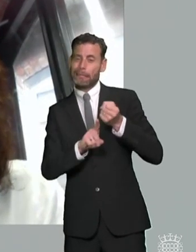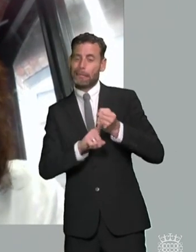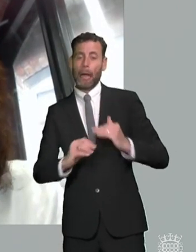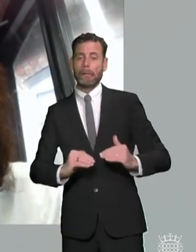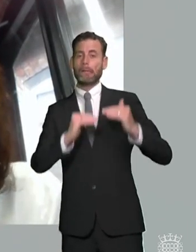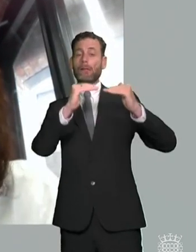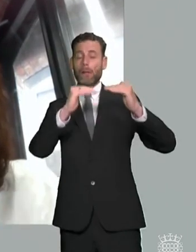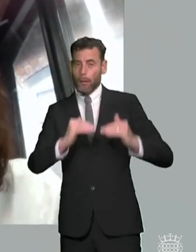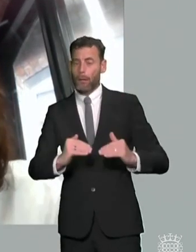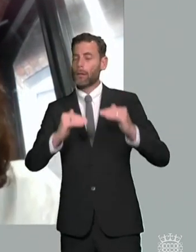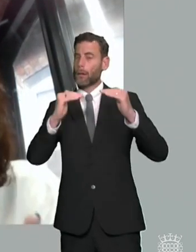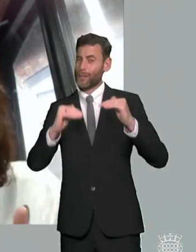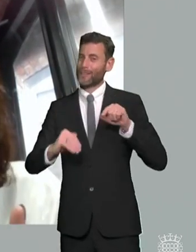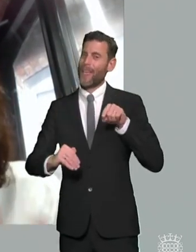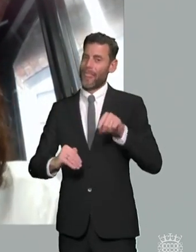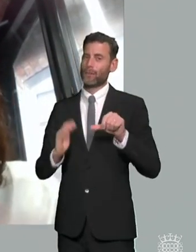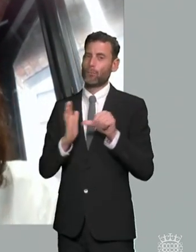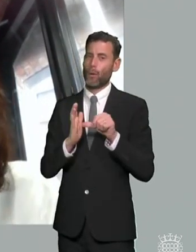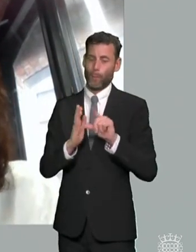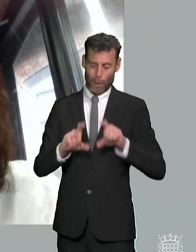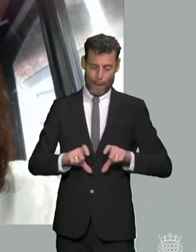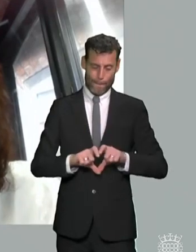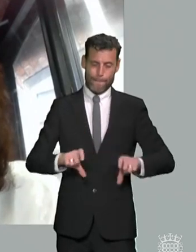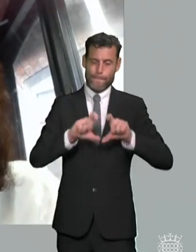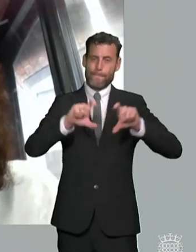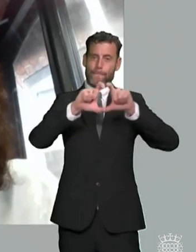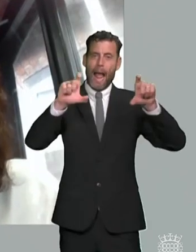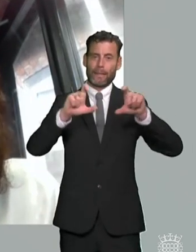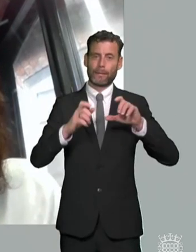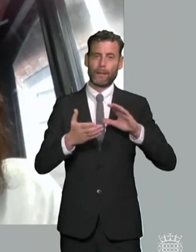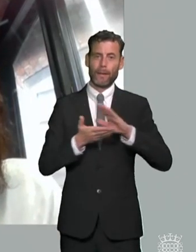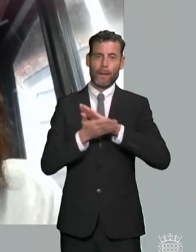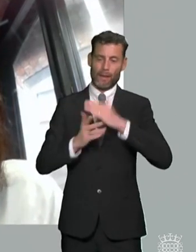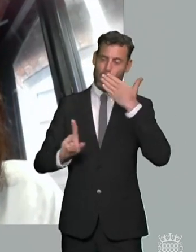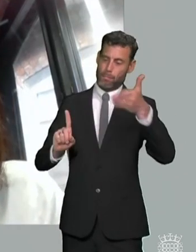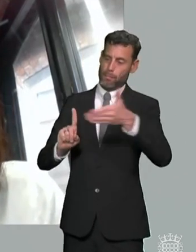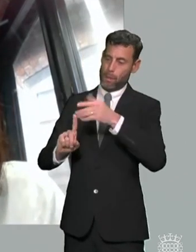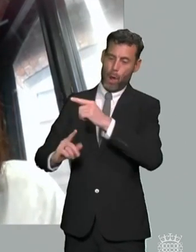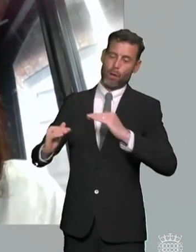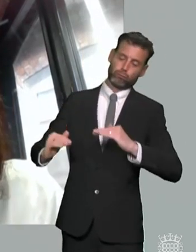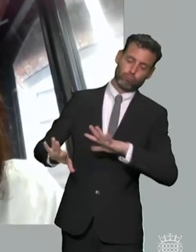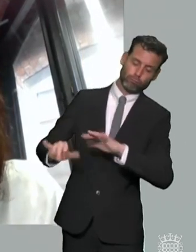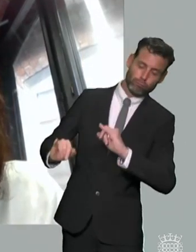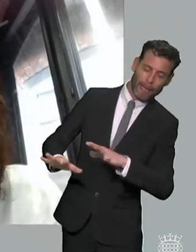um so it's a real concern that the idea of standardization um will significantly impact those